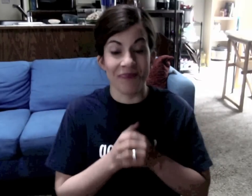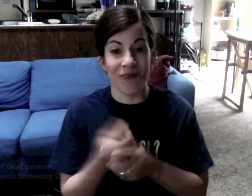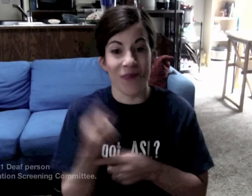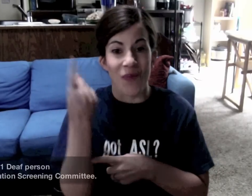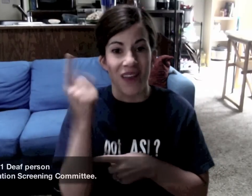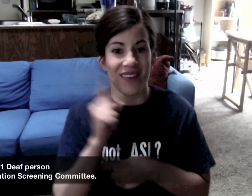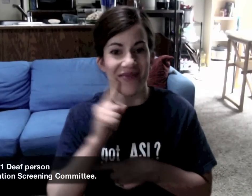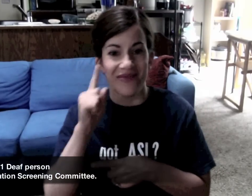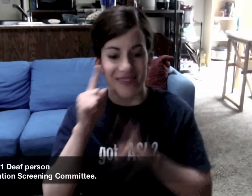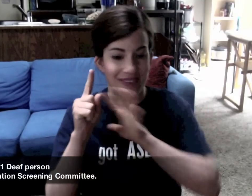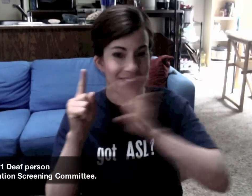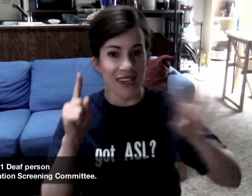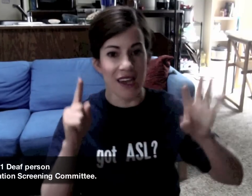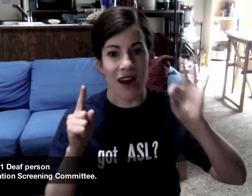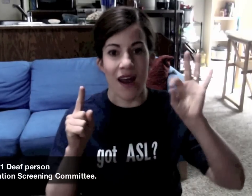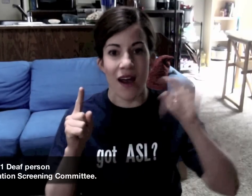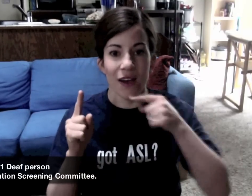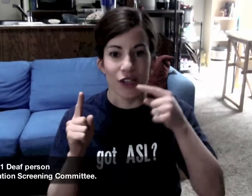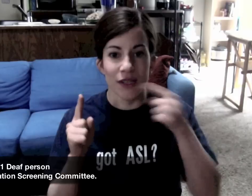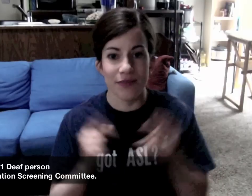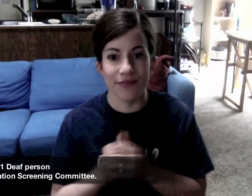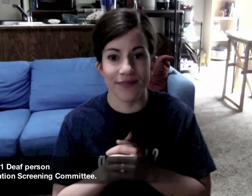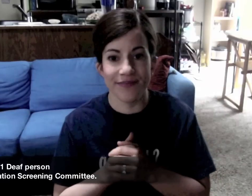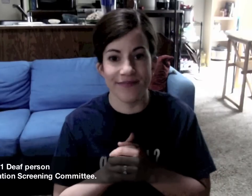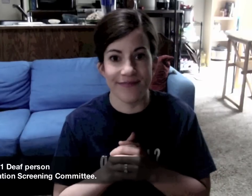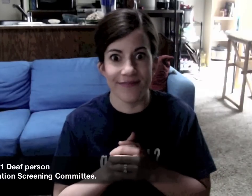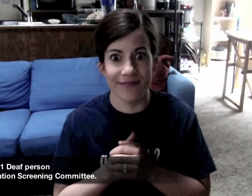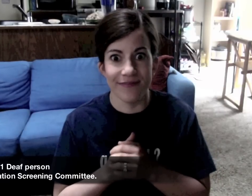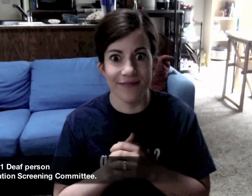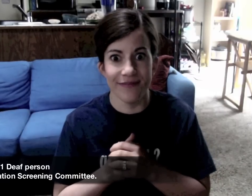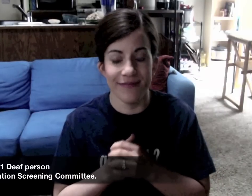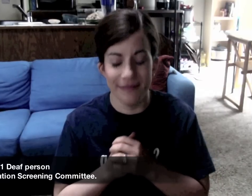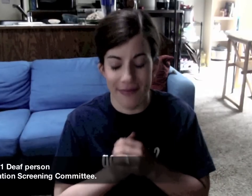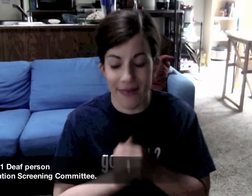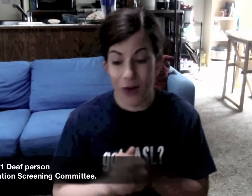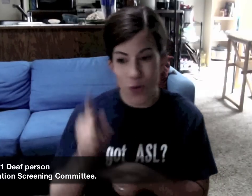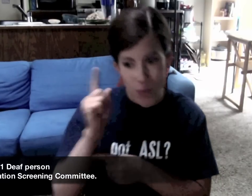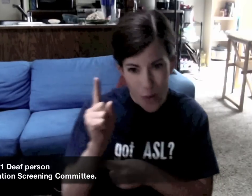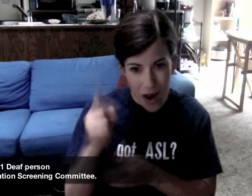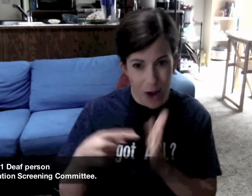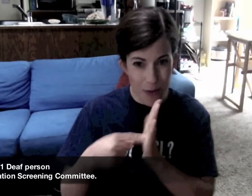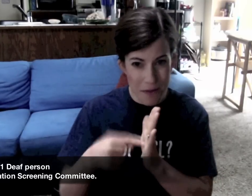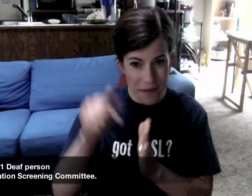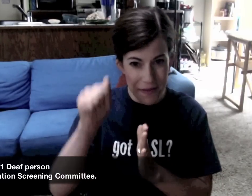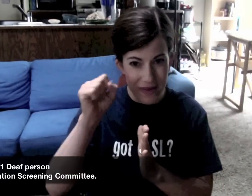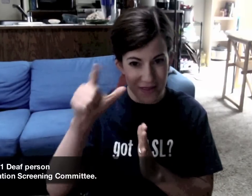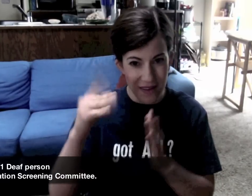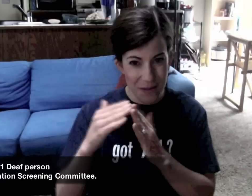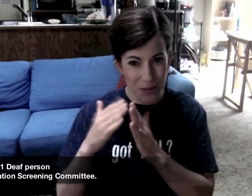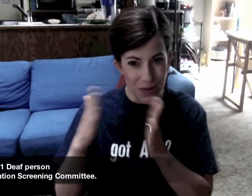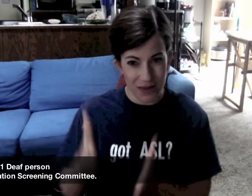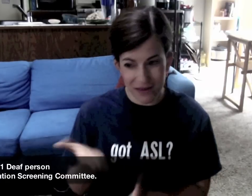There is 1 deaf member and 9 hearing members. It is not good! ONE representative from ASL Community?